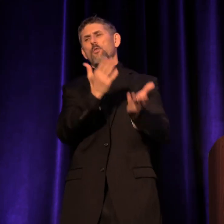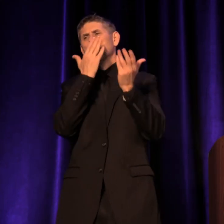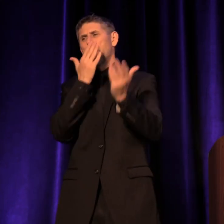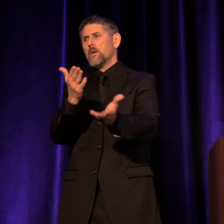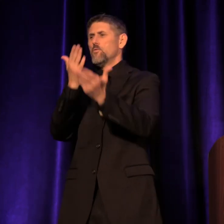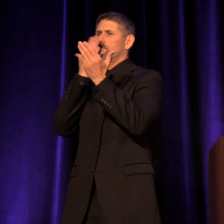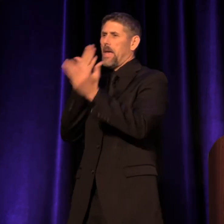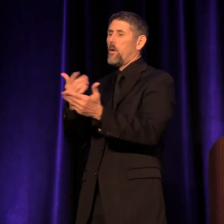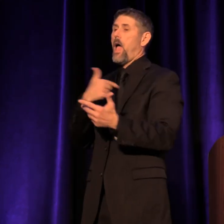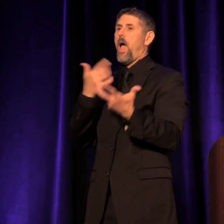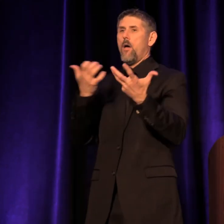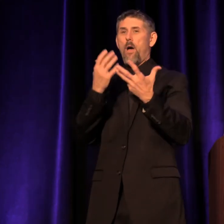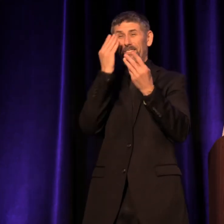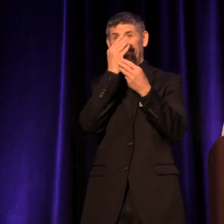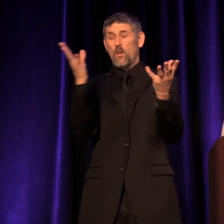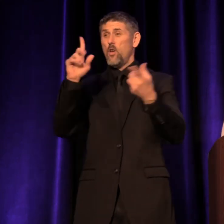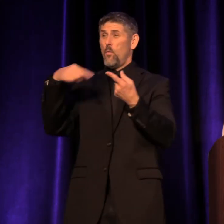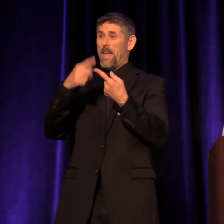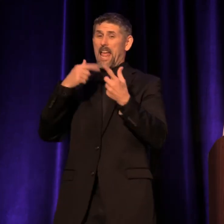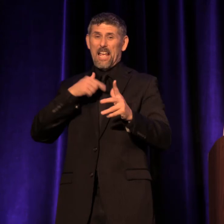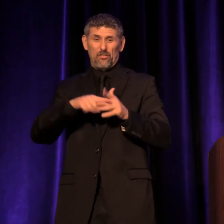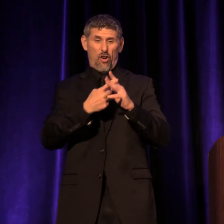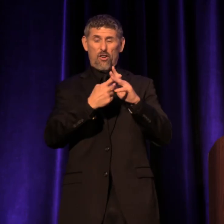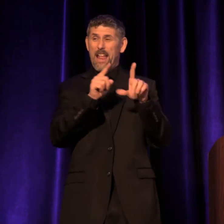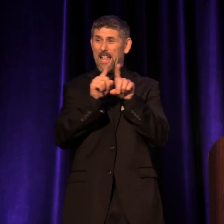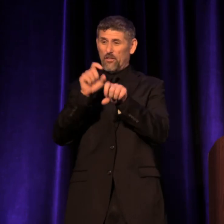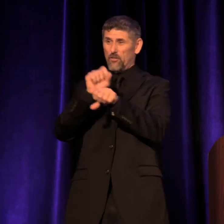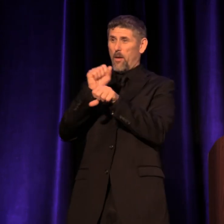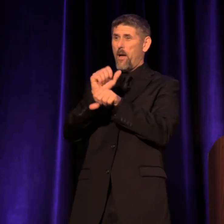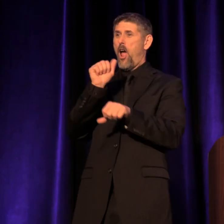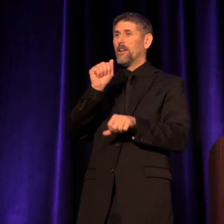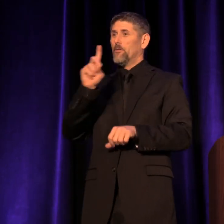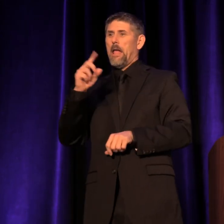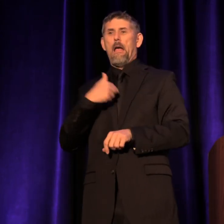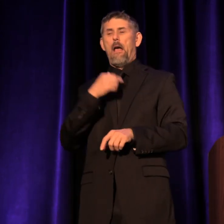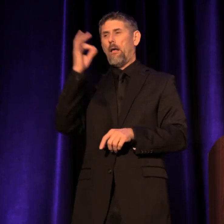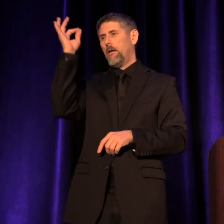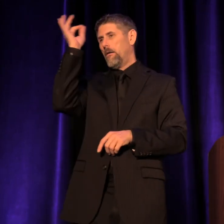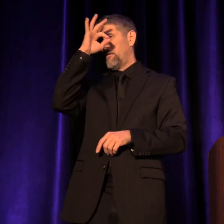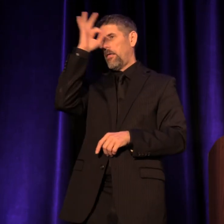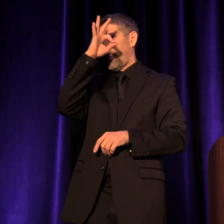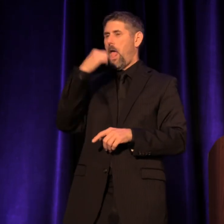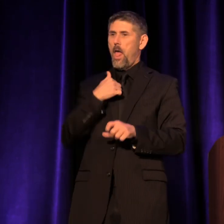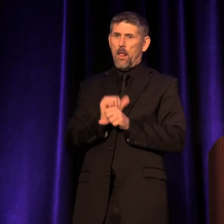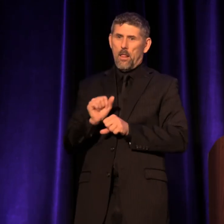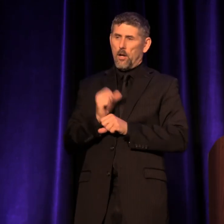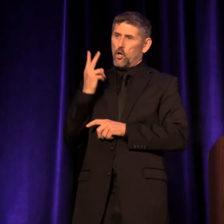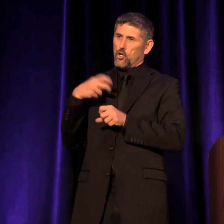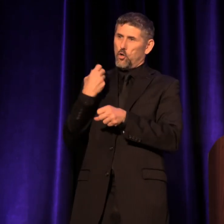I just want you to know when I started the job as artistic director I didn't know anything. I spent two years looking over my shoulder